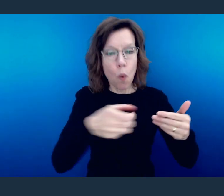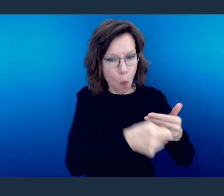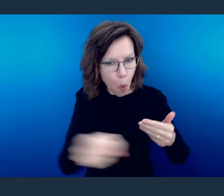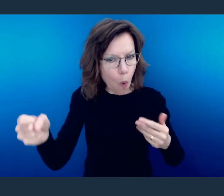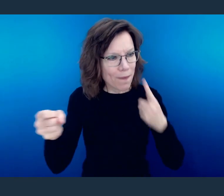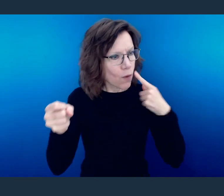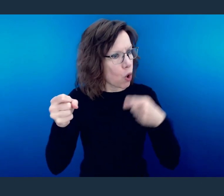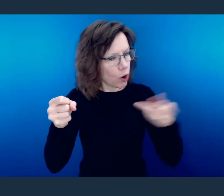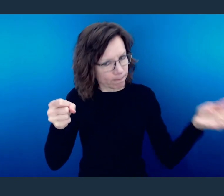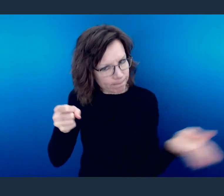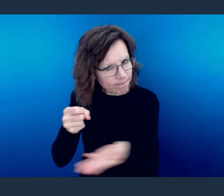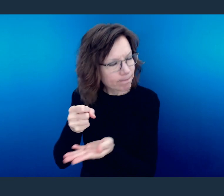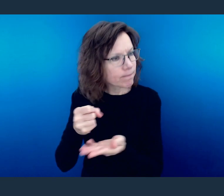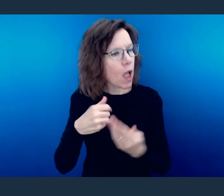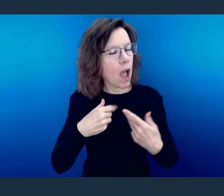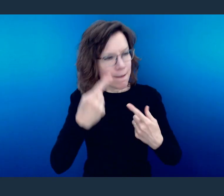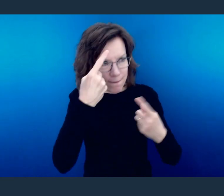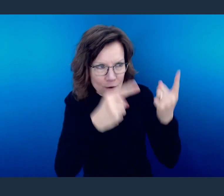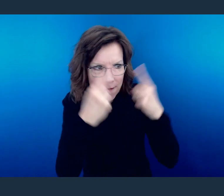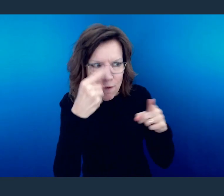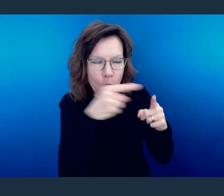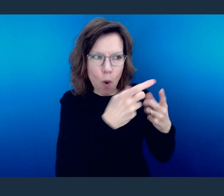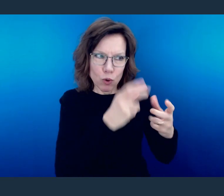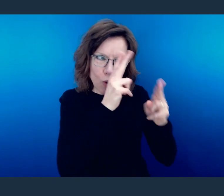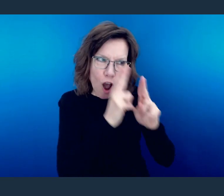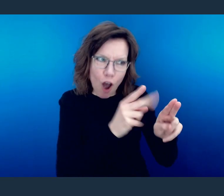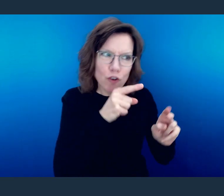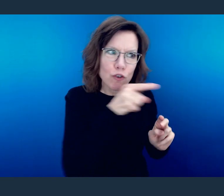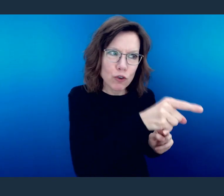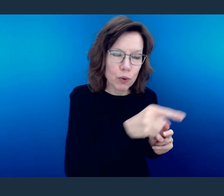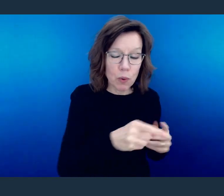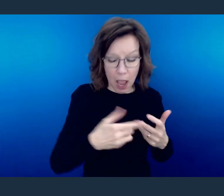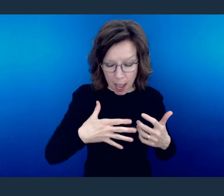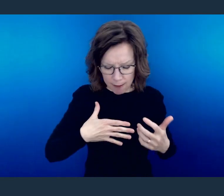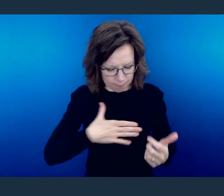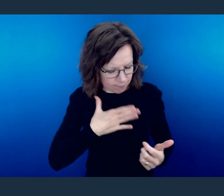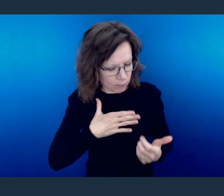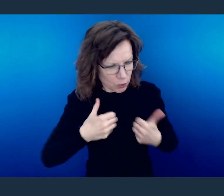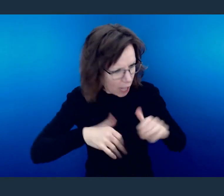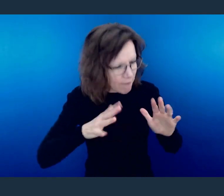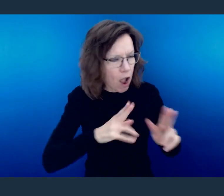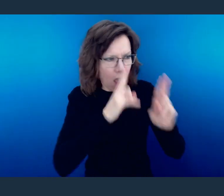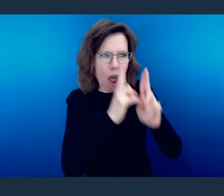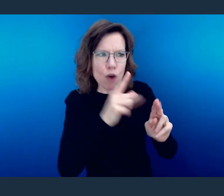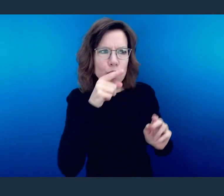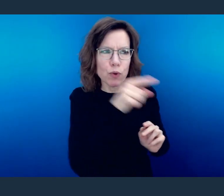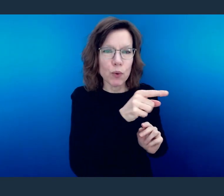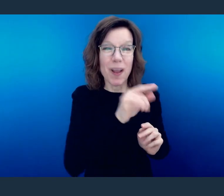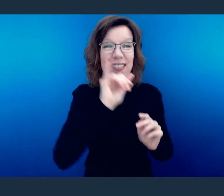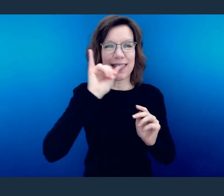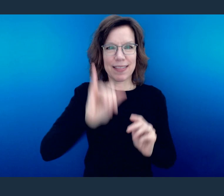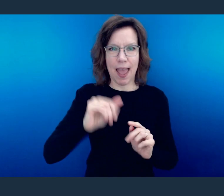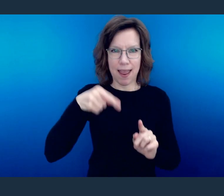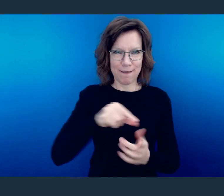I try to do things that make her feel honored at my own expense. And this is what this comes down to.